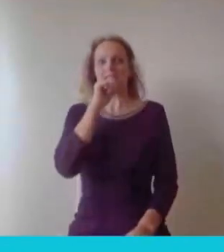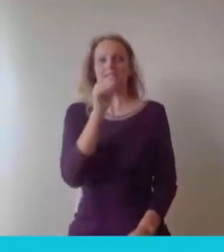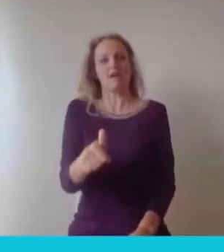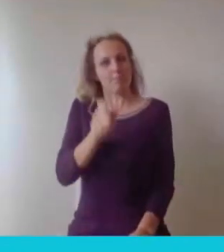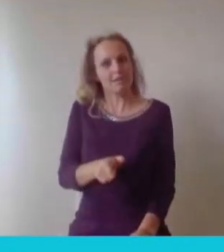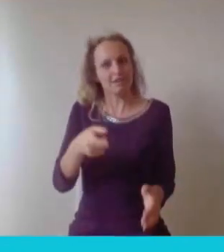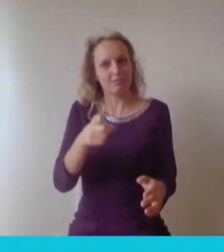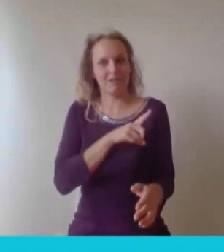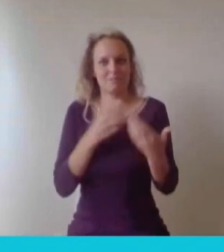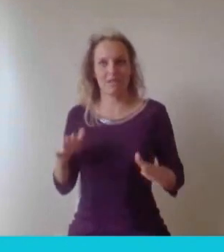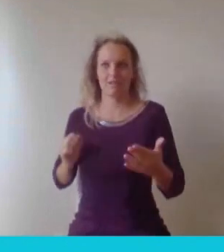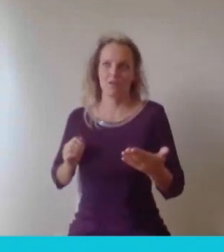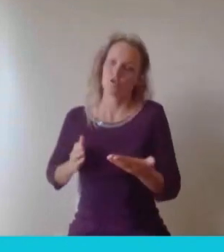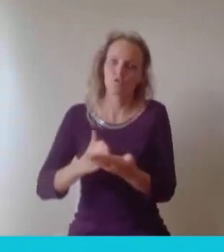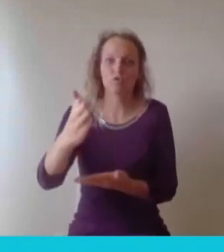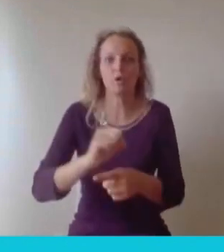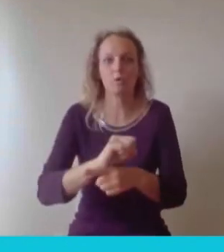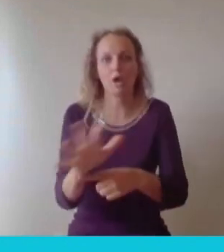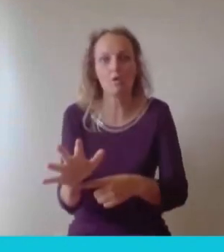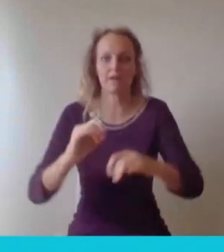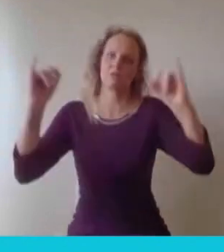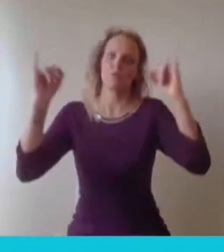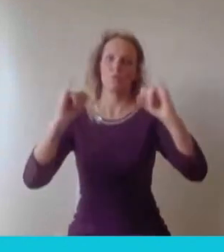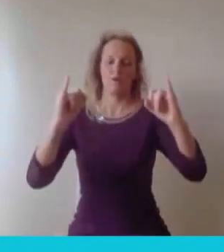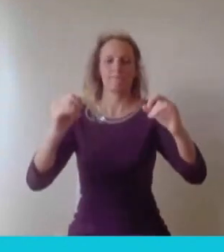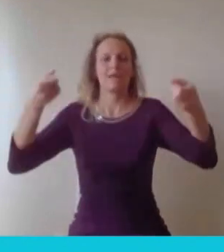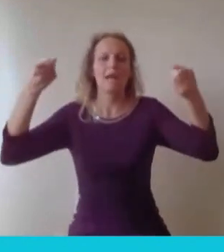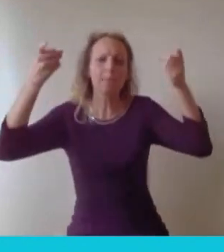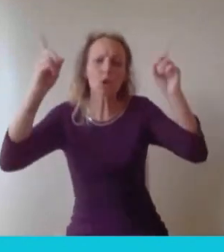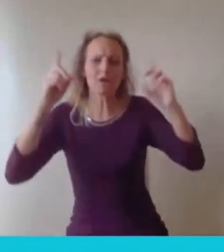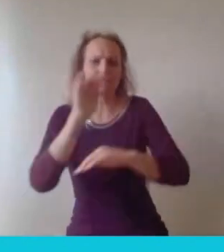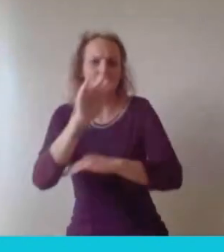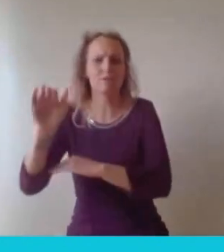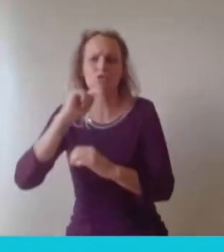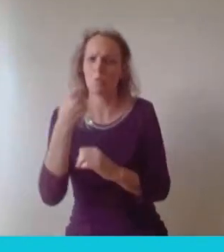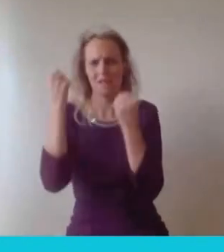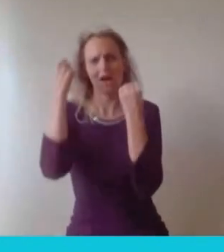employers will see throughout your career and that everyone will remember this time. So iId say don't be too hung up on